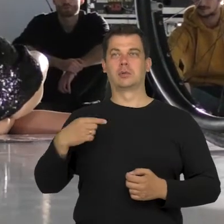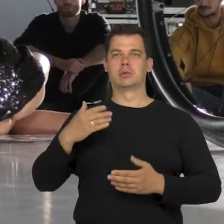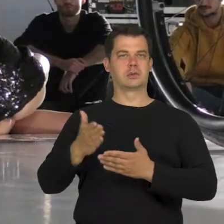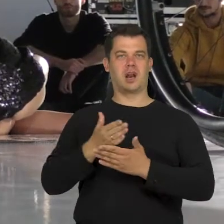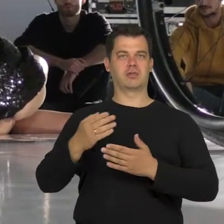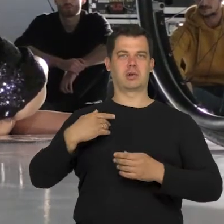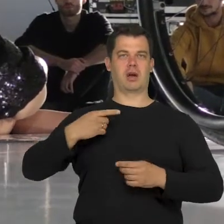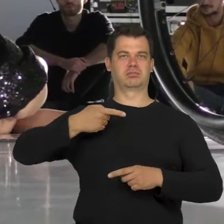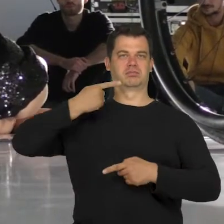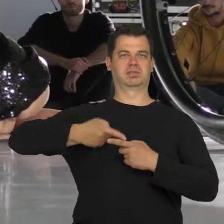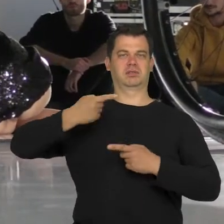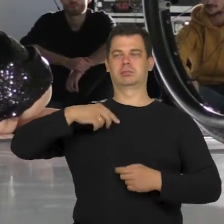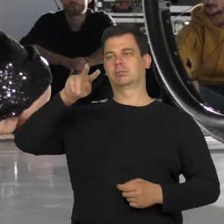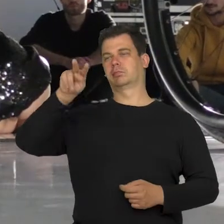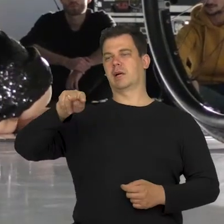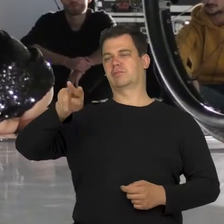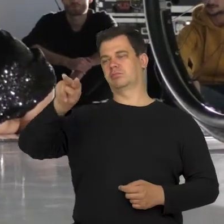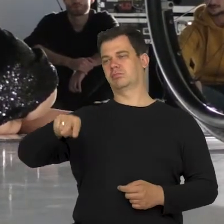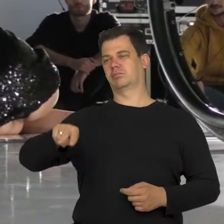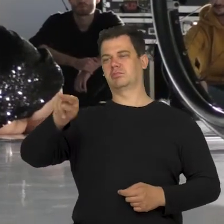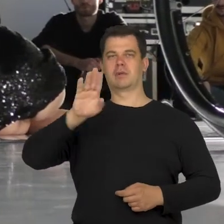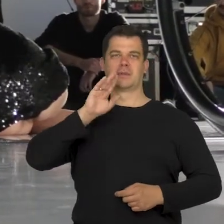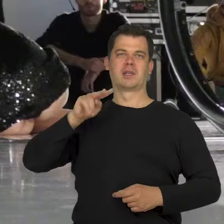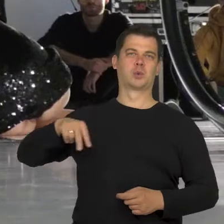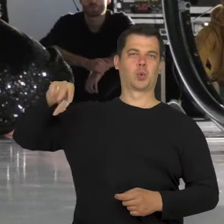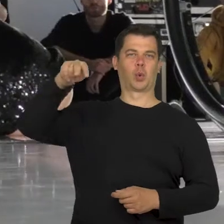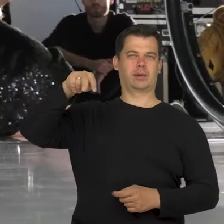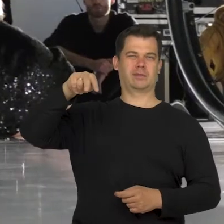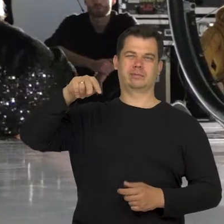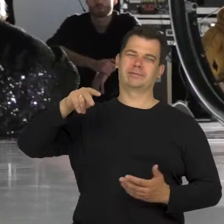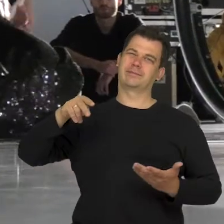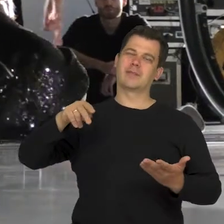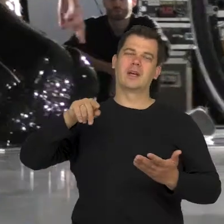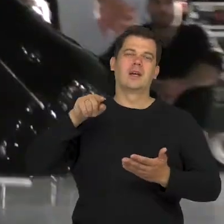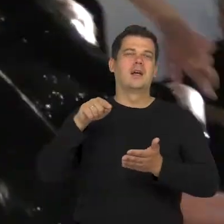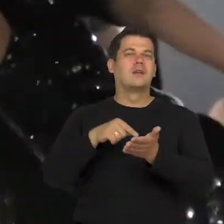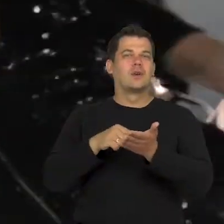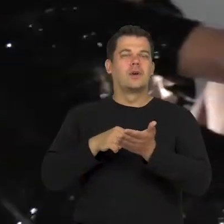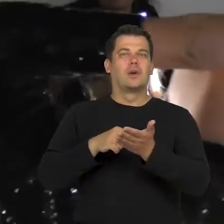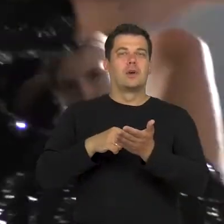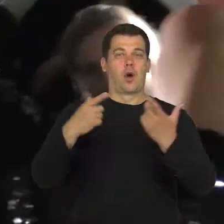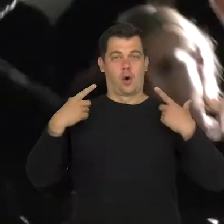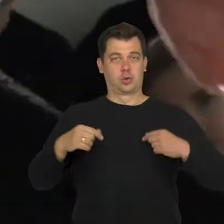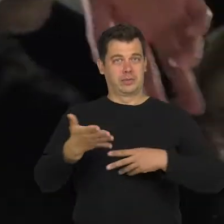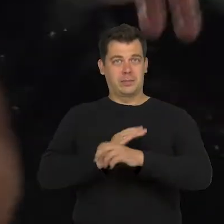how to this person is perceived etc. This is especially strong when it comes to people with disabilities.